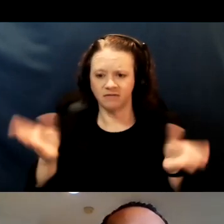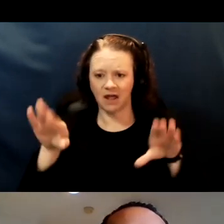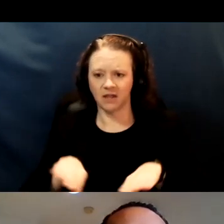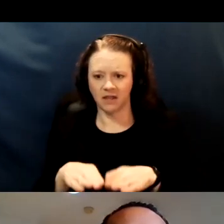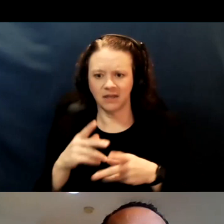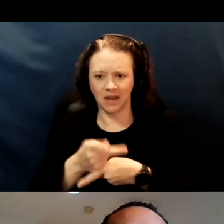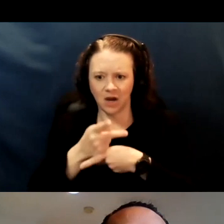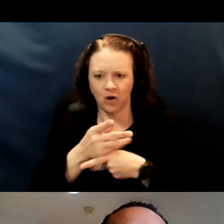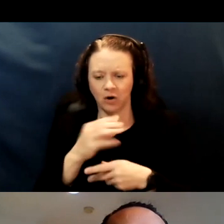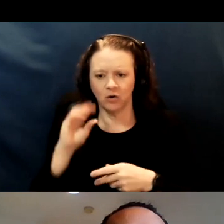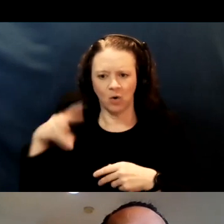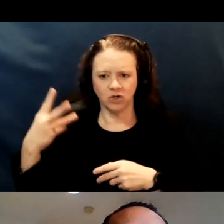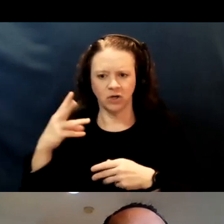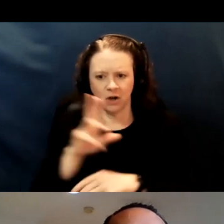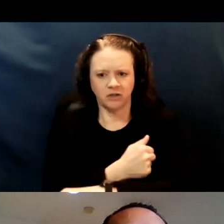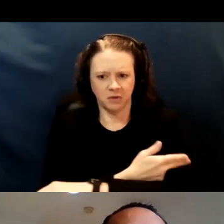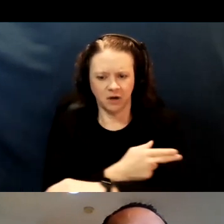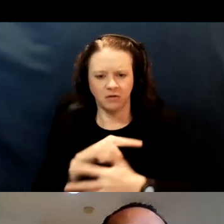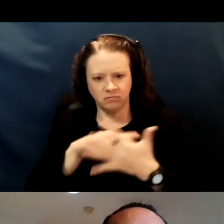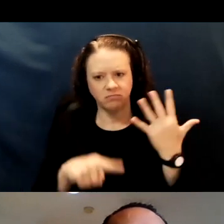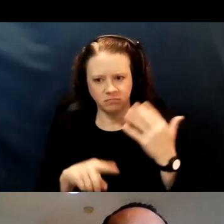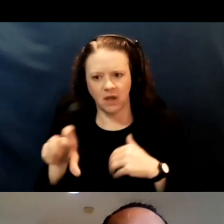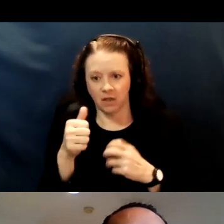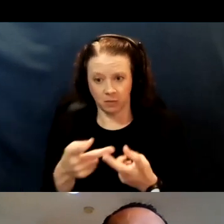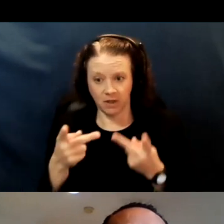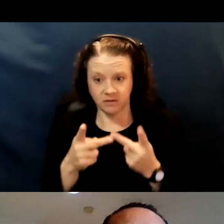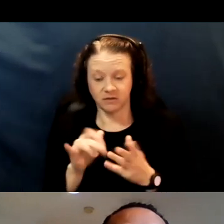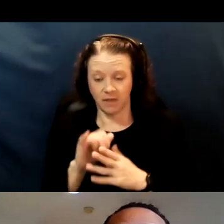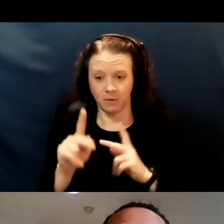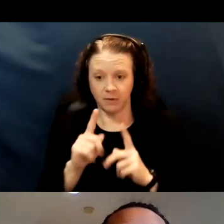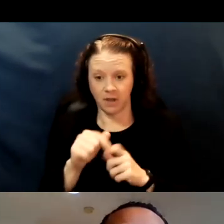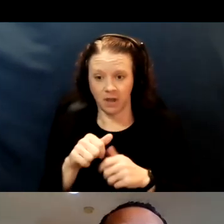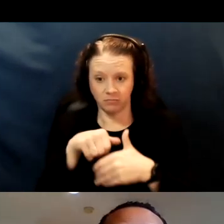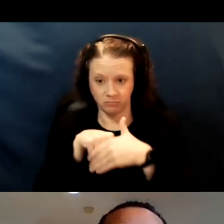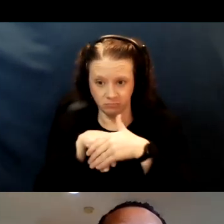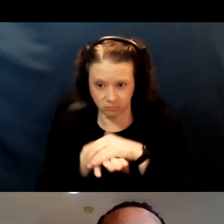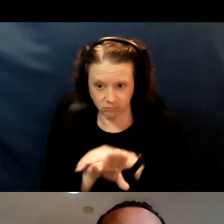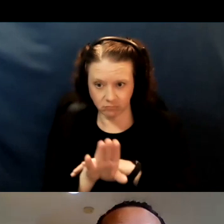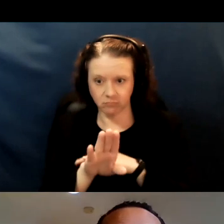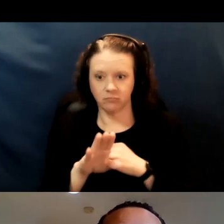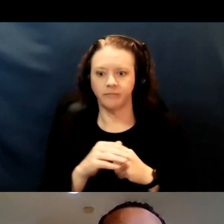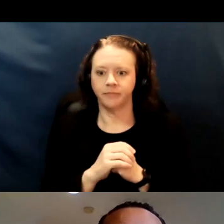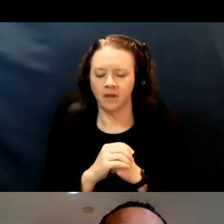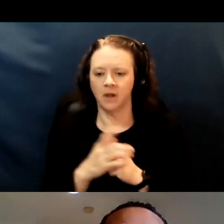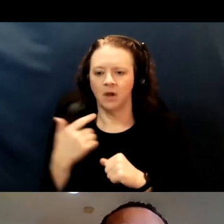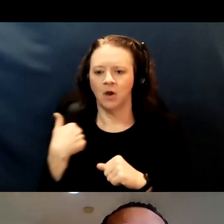and others that people can get to. We have many, many health centers in the county,